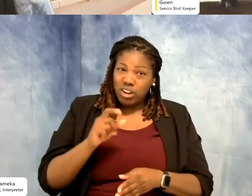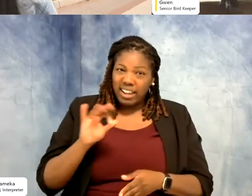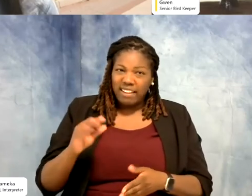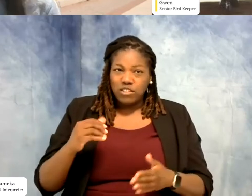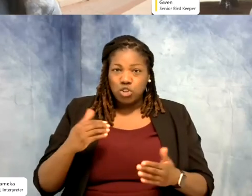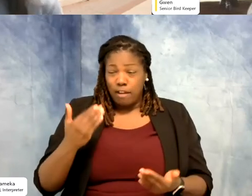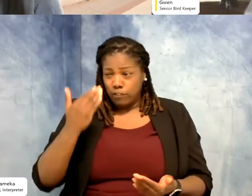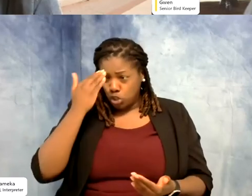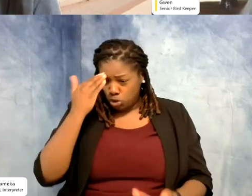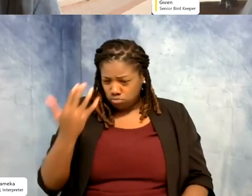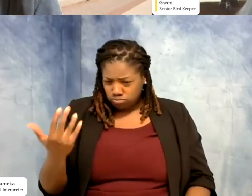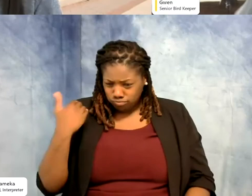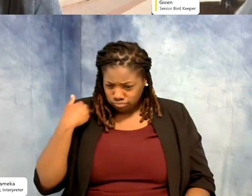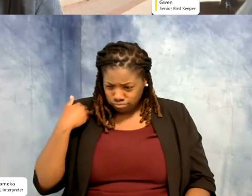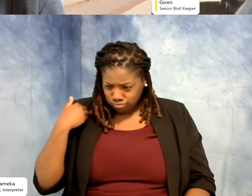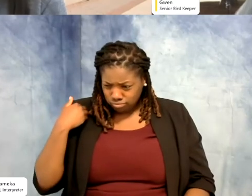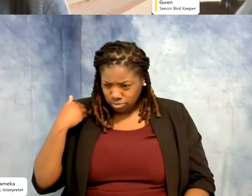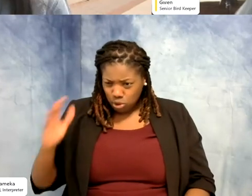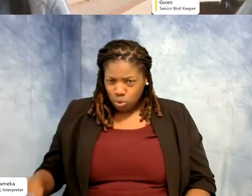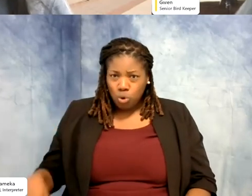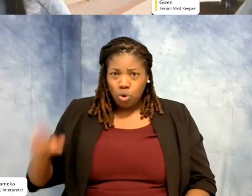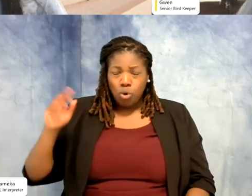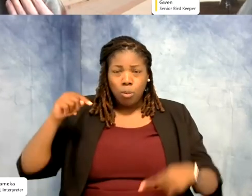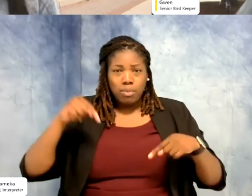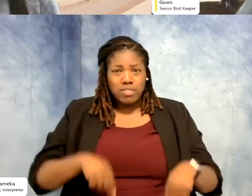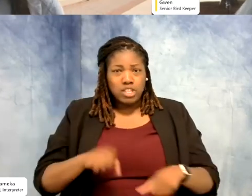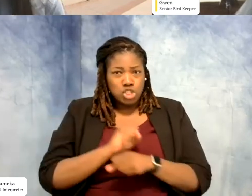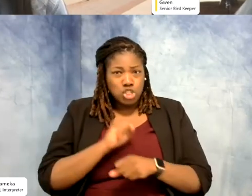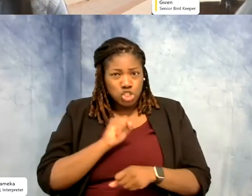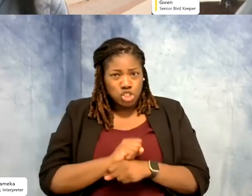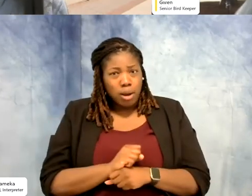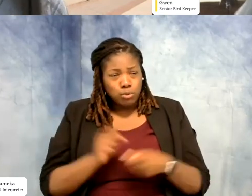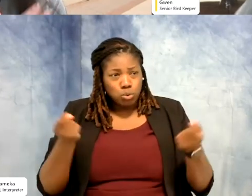that this was an available job to you, you know, you would know that this is what I